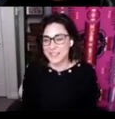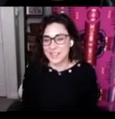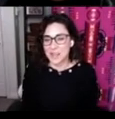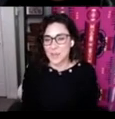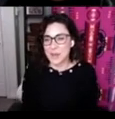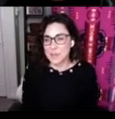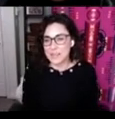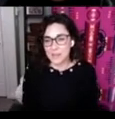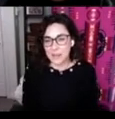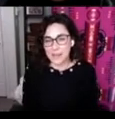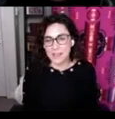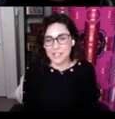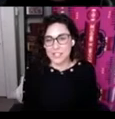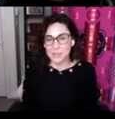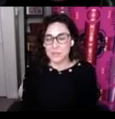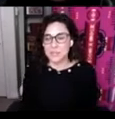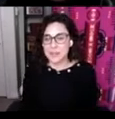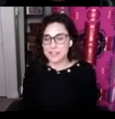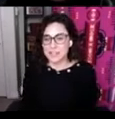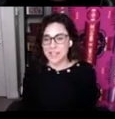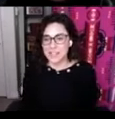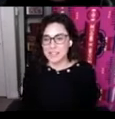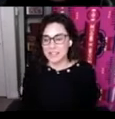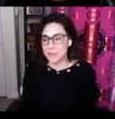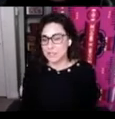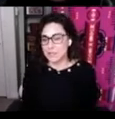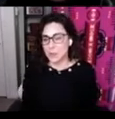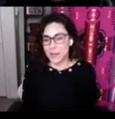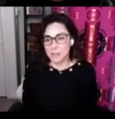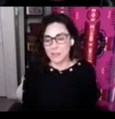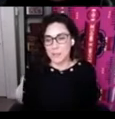We want to begin by acknowledging with respect the land and the language of the Hawai’ian people